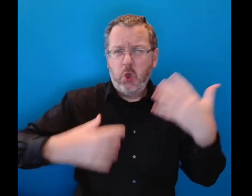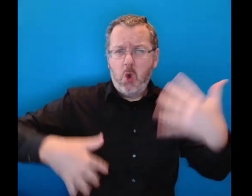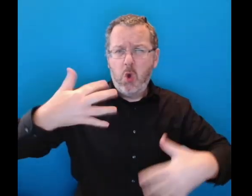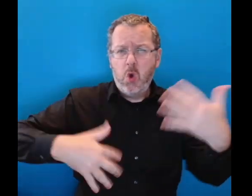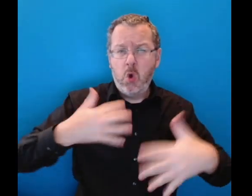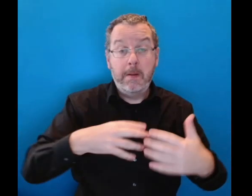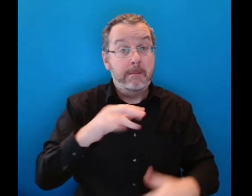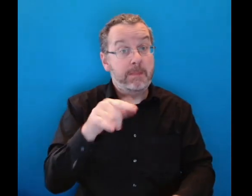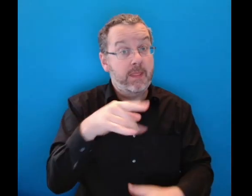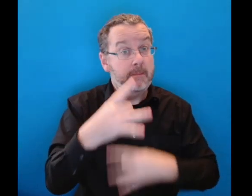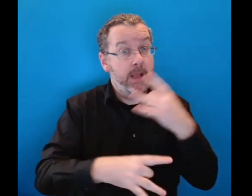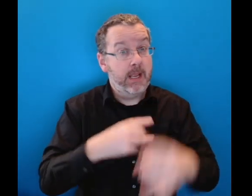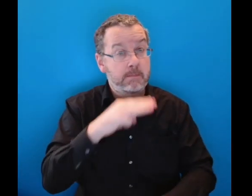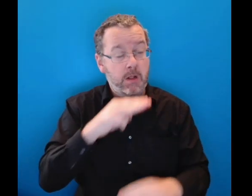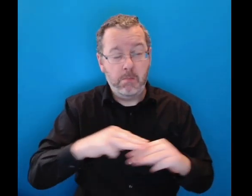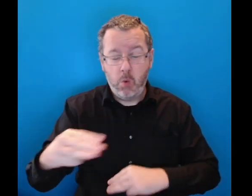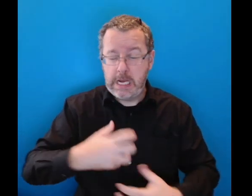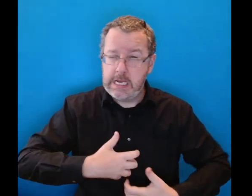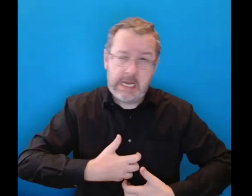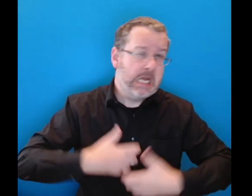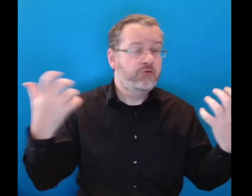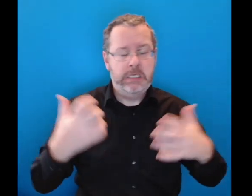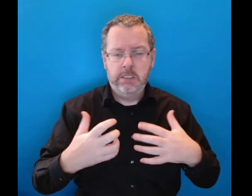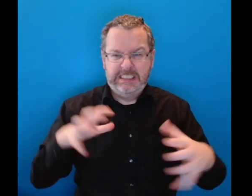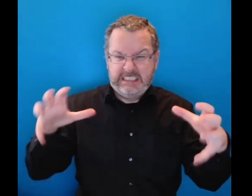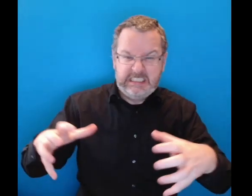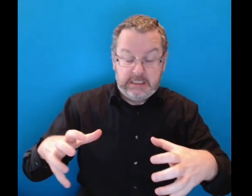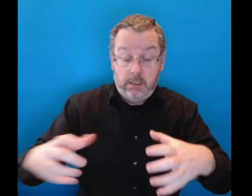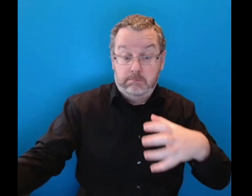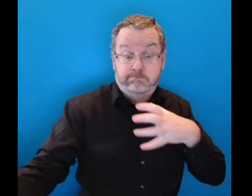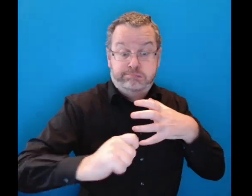striking with a baton the fingers that he used to sign and write with,